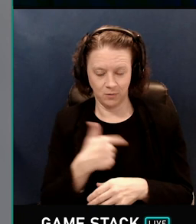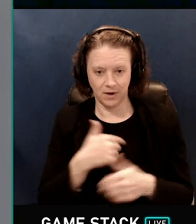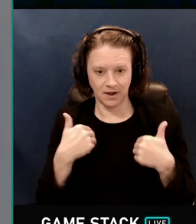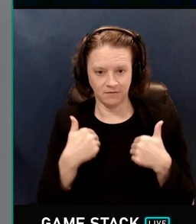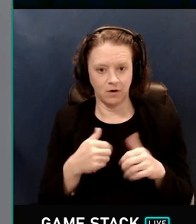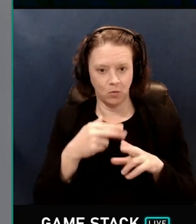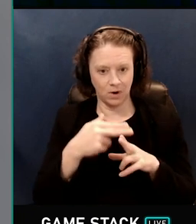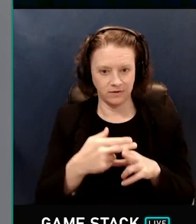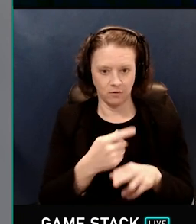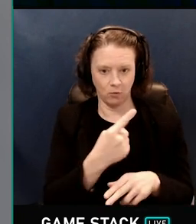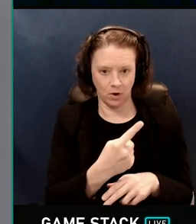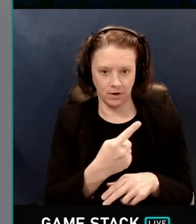one and two.